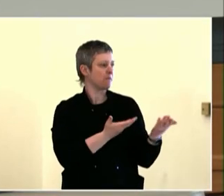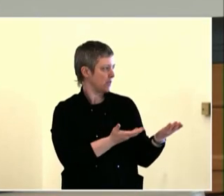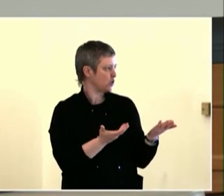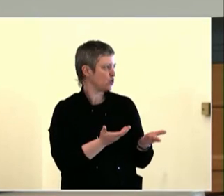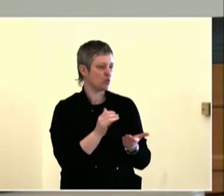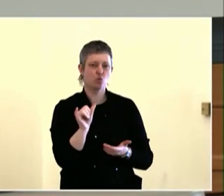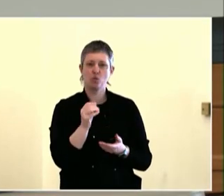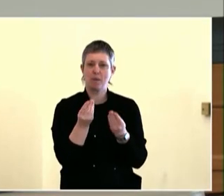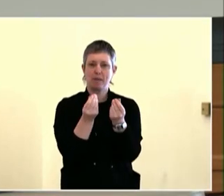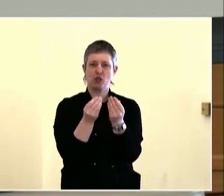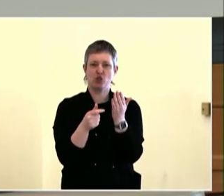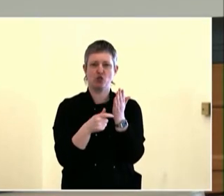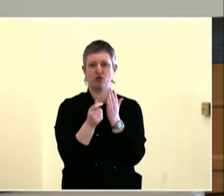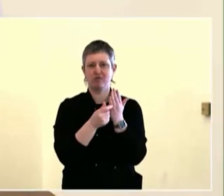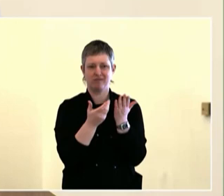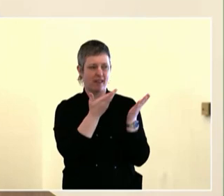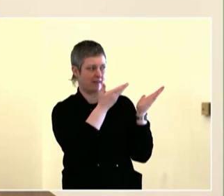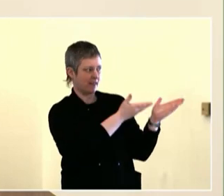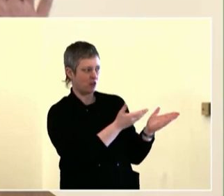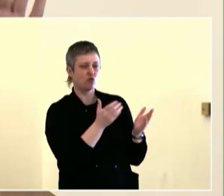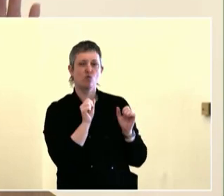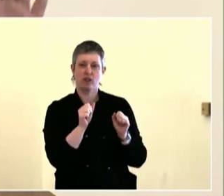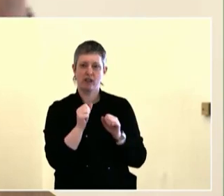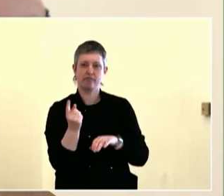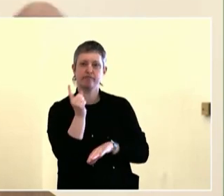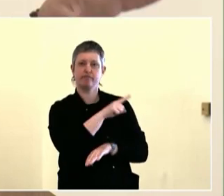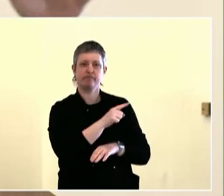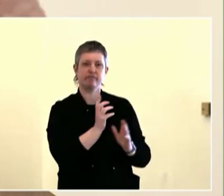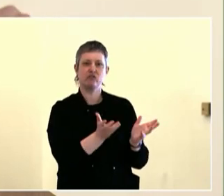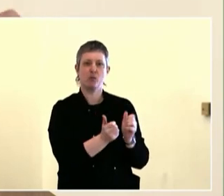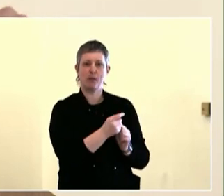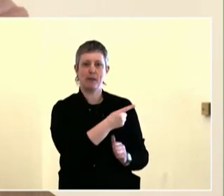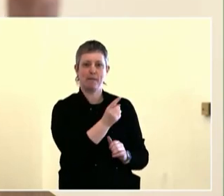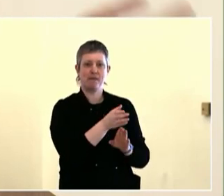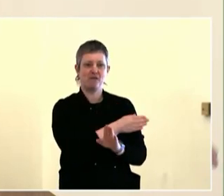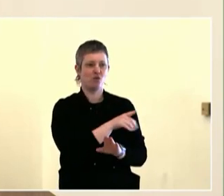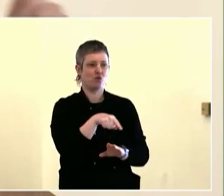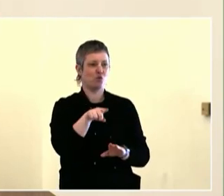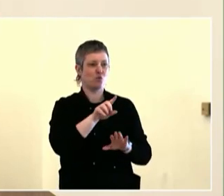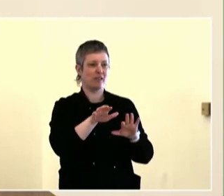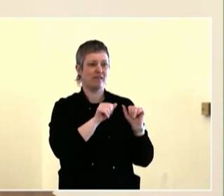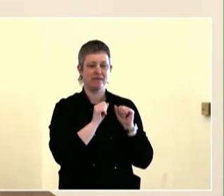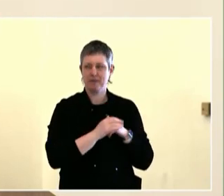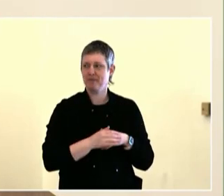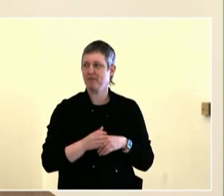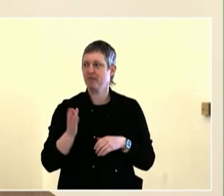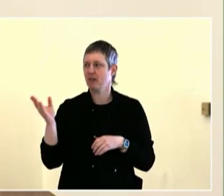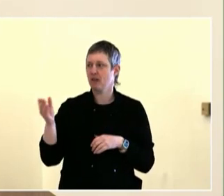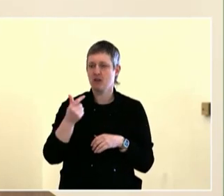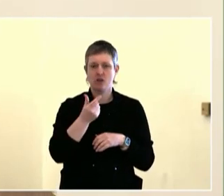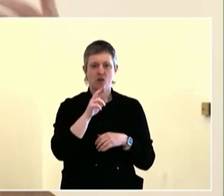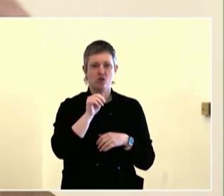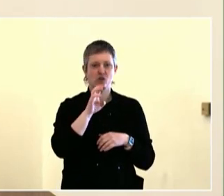We talked about having a dedicated youth position on city council, that's fully empowered with voting rights.